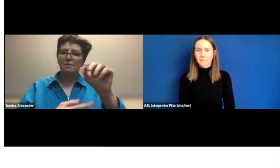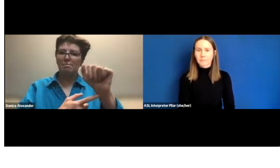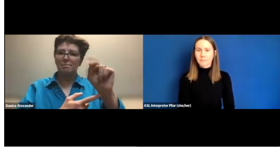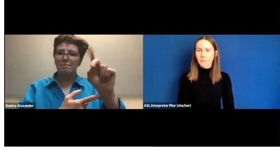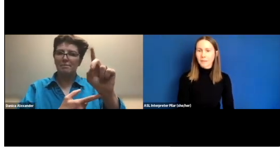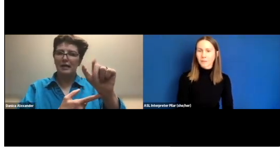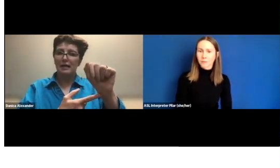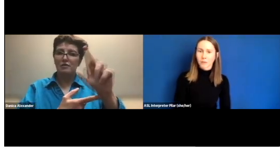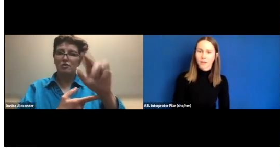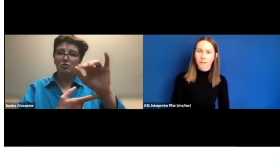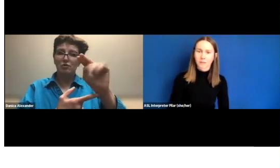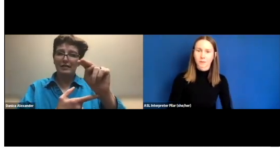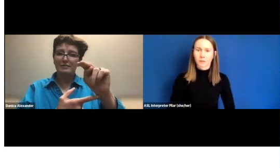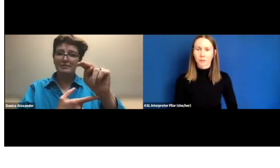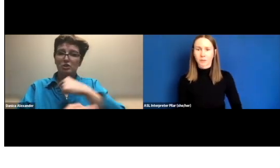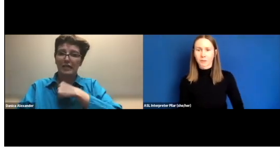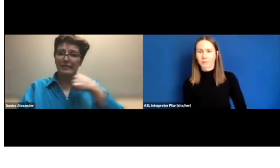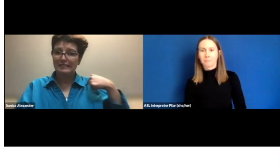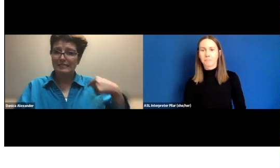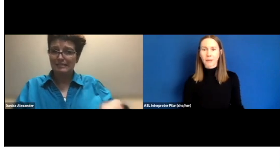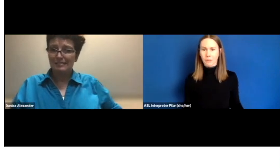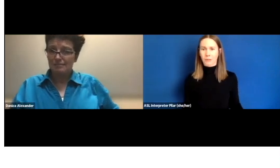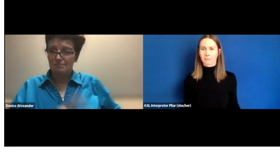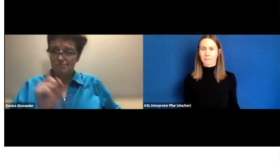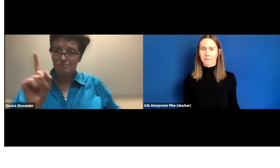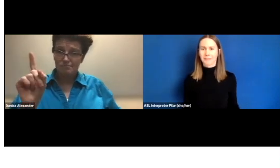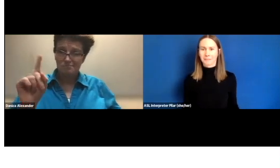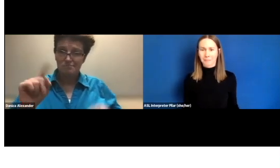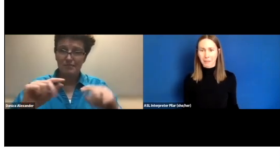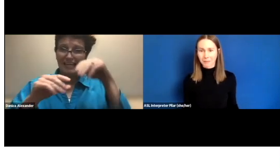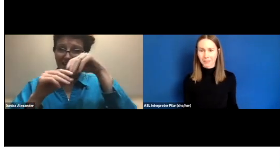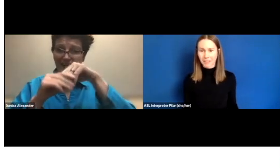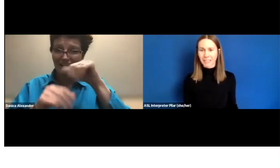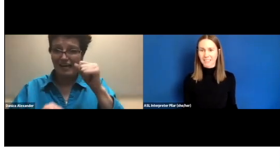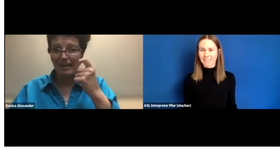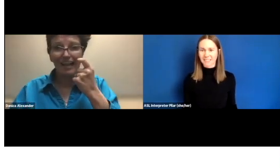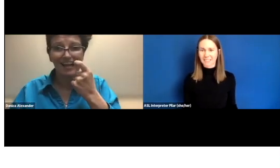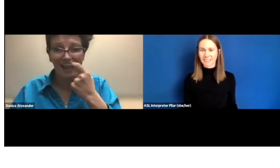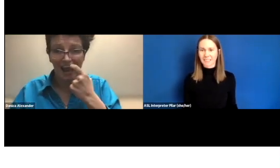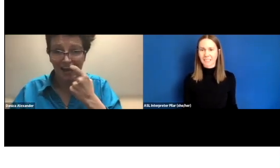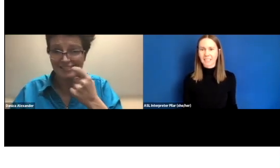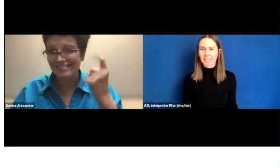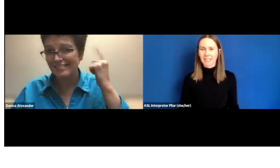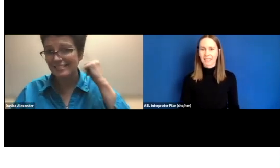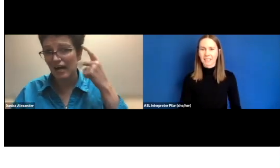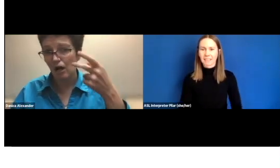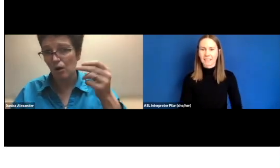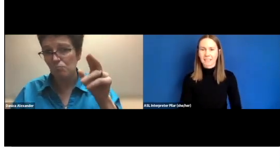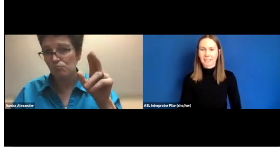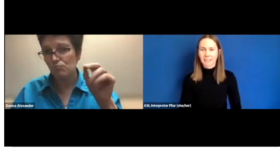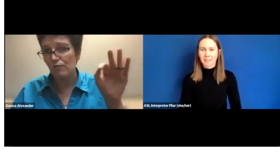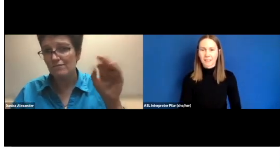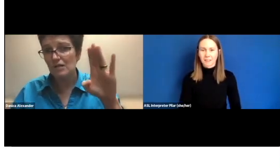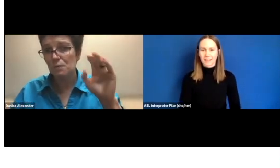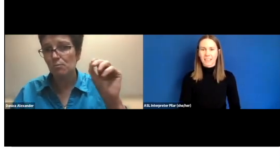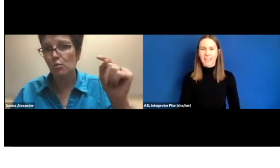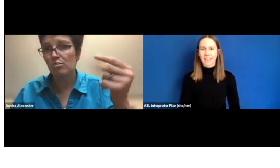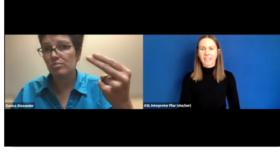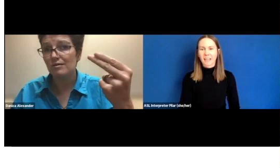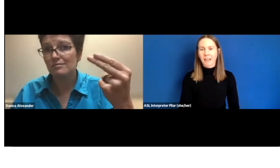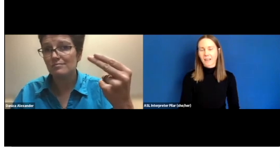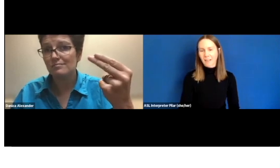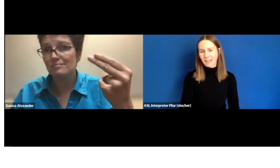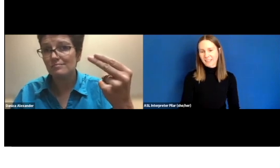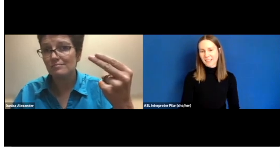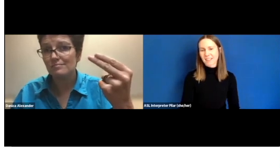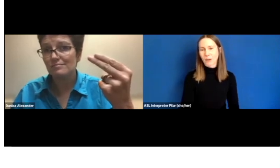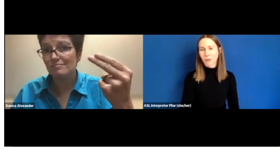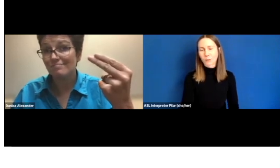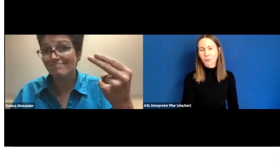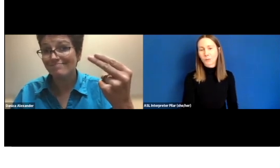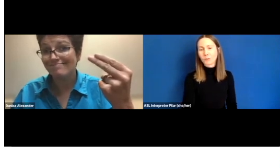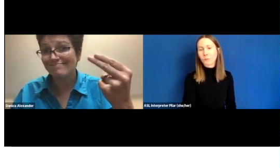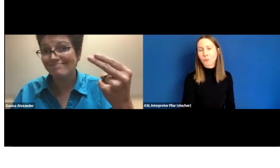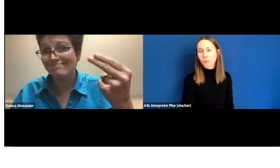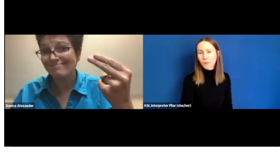imagine trying to learn Mandarin, Mandarin Chinese in a glass soundproof booth.